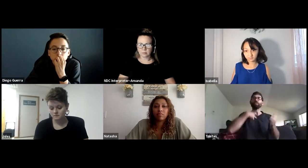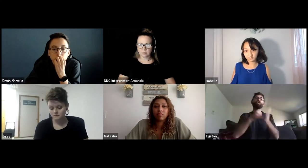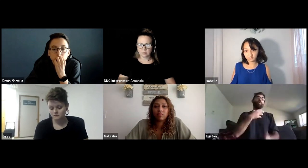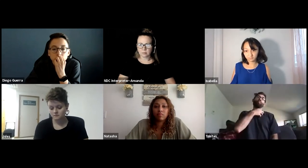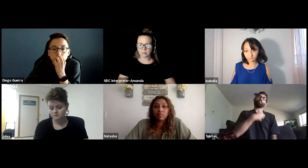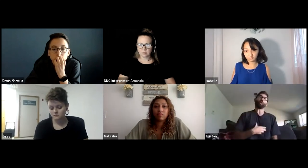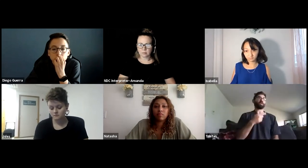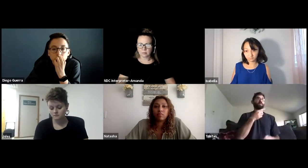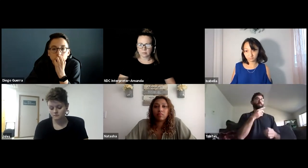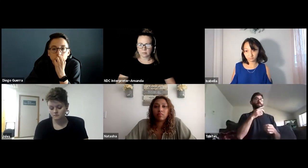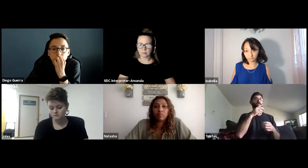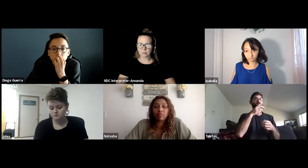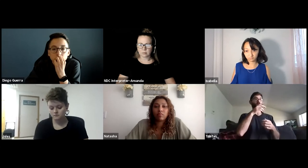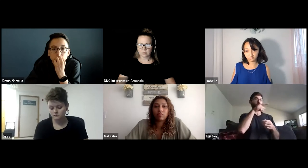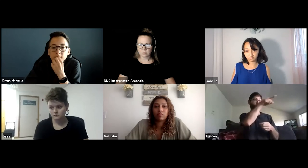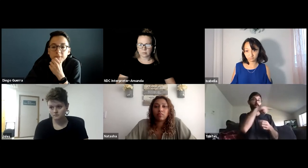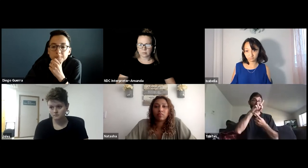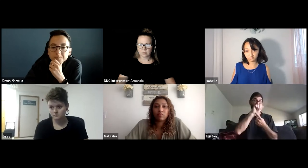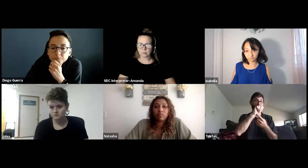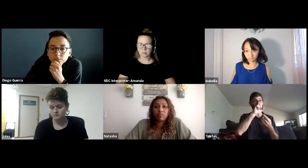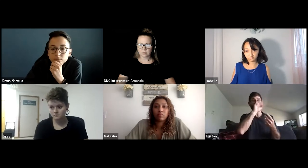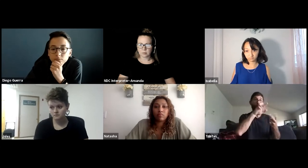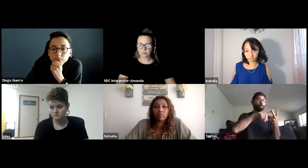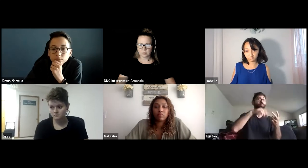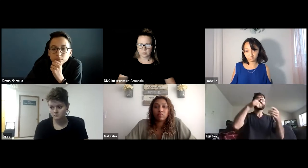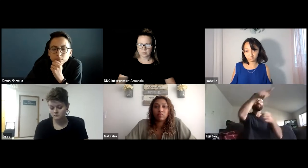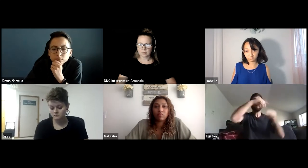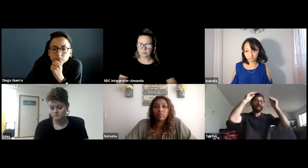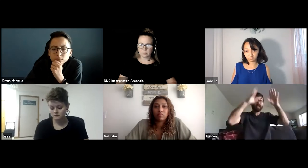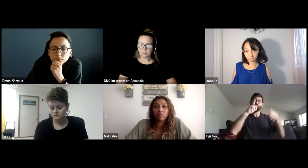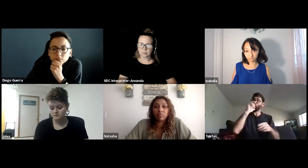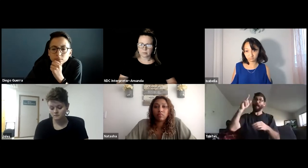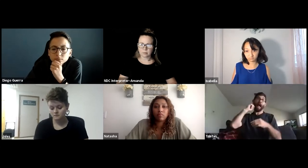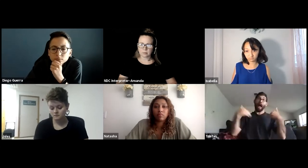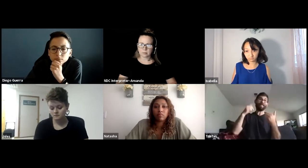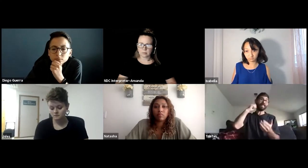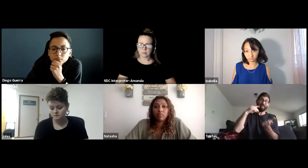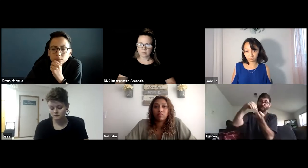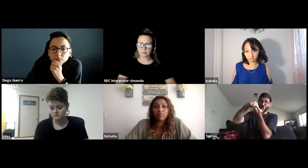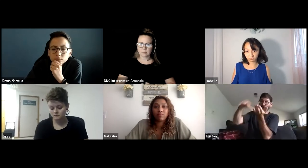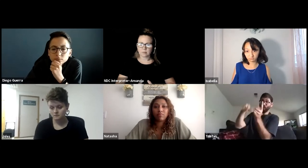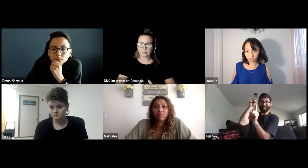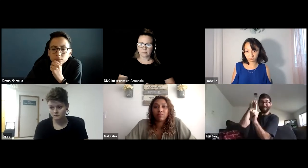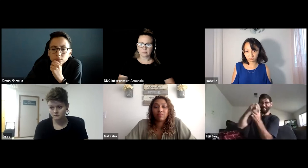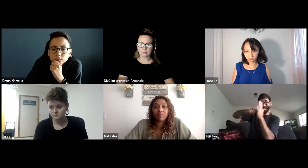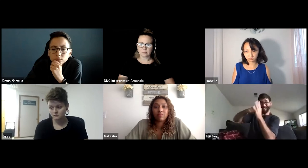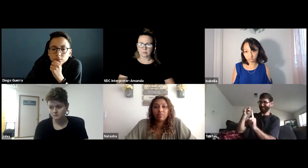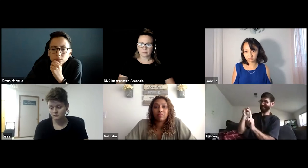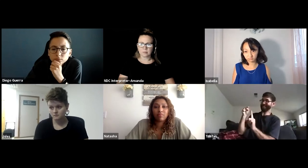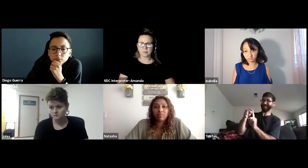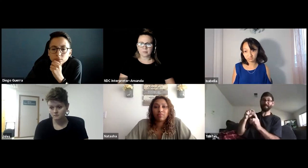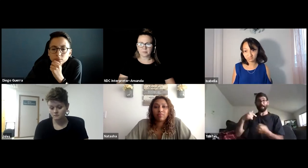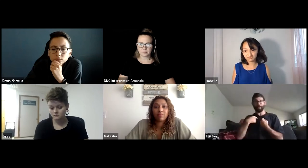But on a wider level, I wish that the DSS office or any professors with Deaf students,